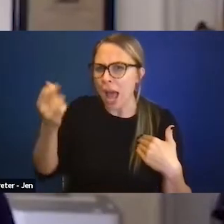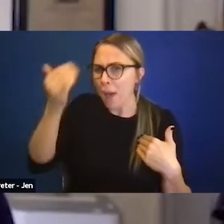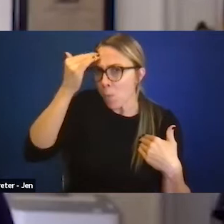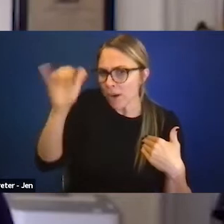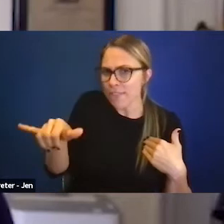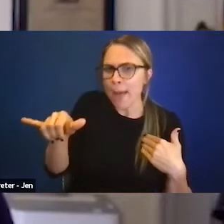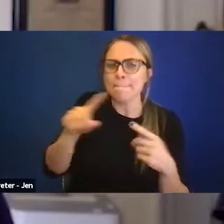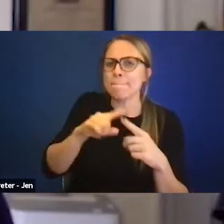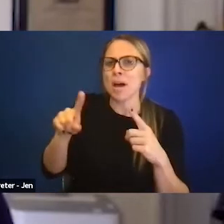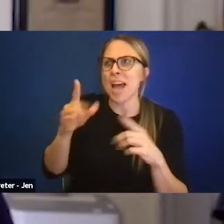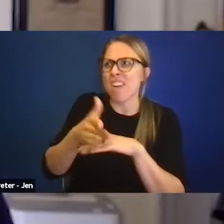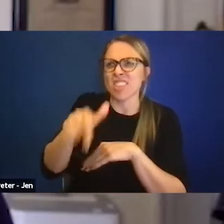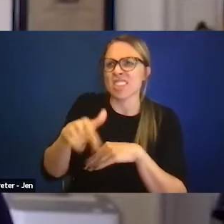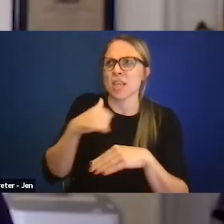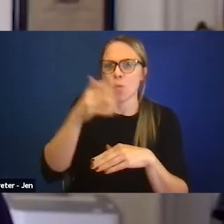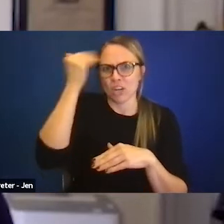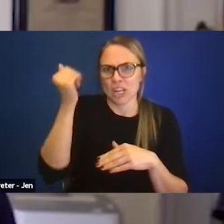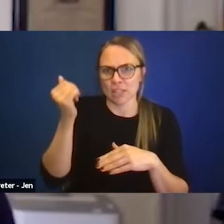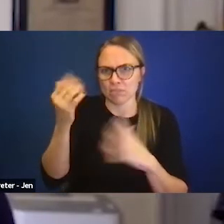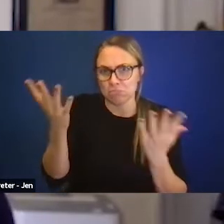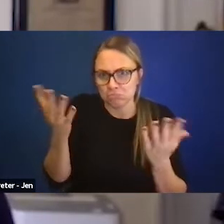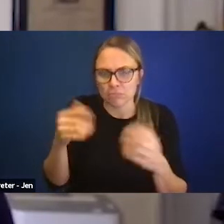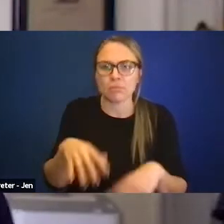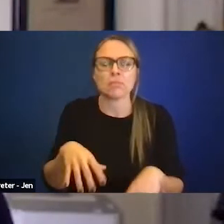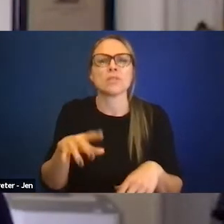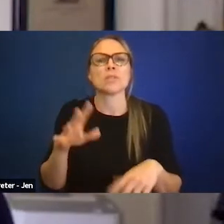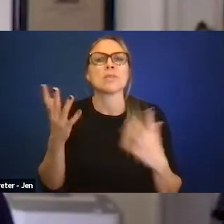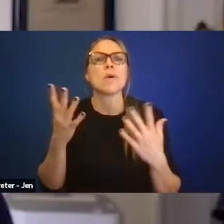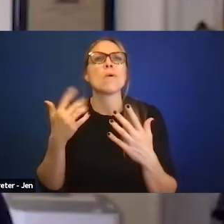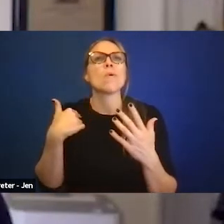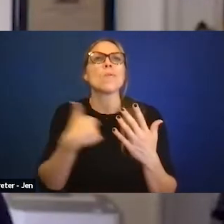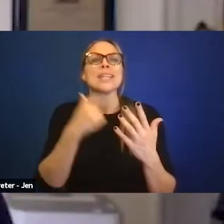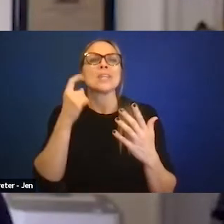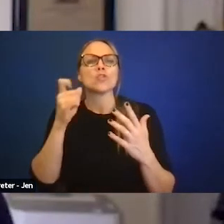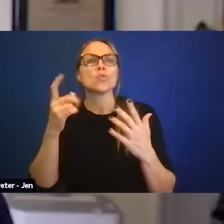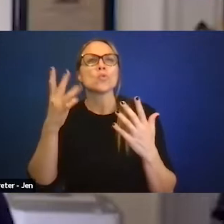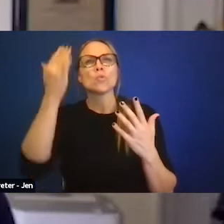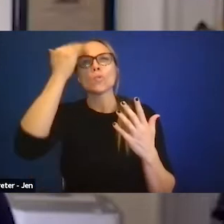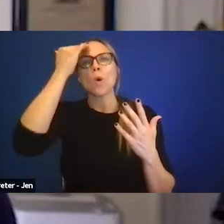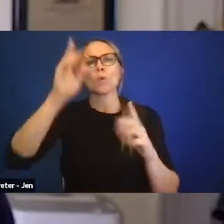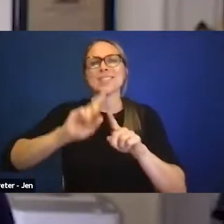what is it that we need to be looking at for people with various forms of disabilities